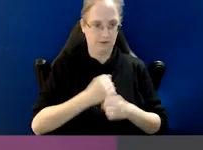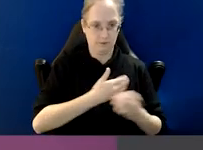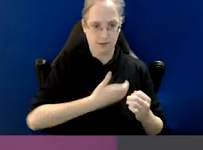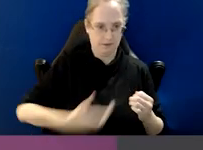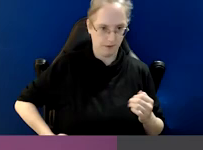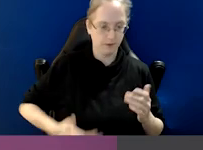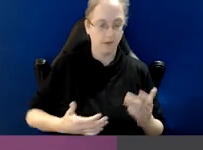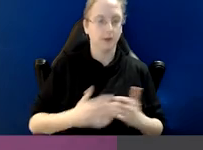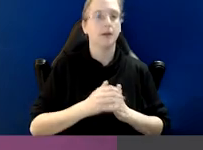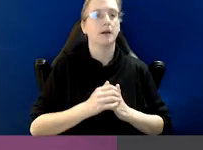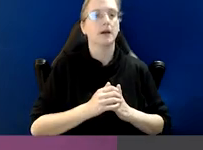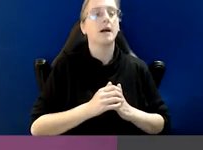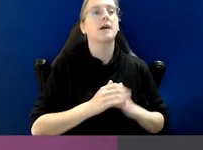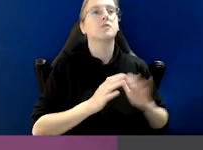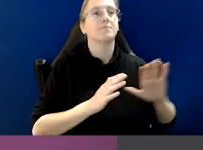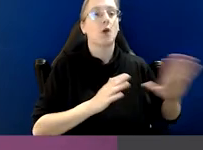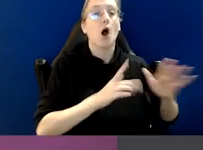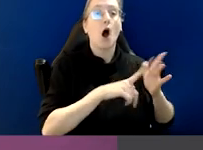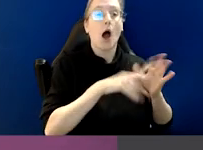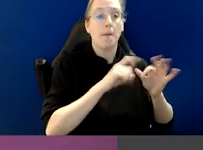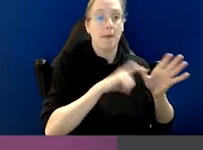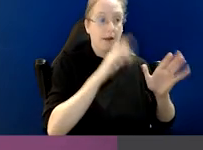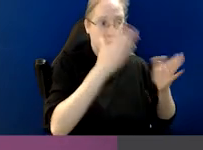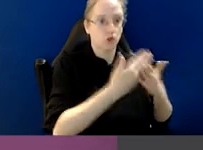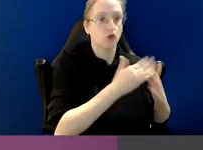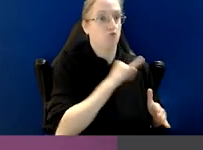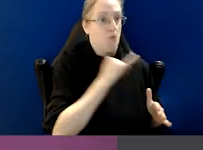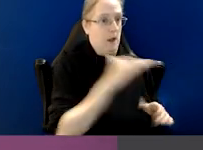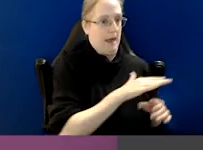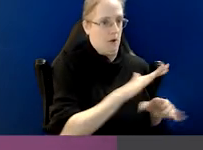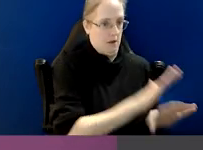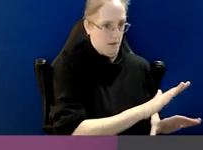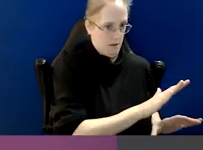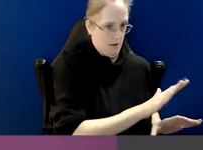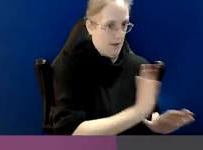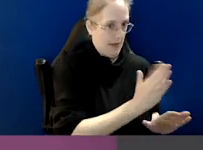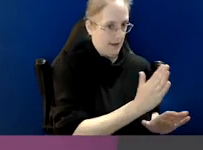IBAC's jurisdiction is limited to criminal conduct, so that far end of the spectrum.